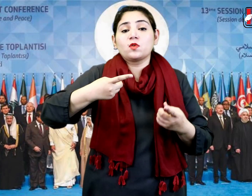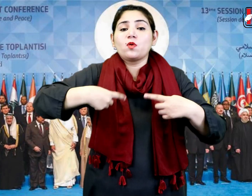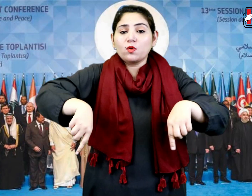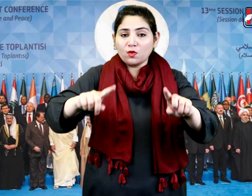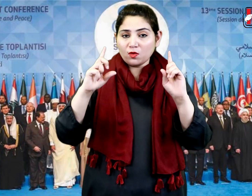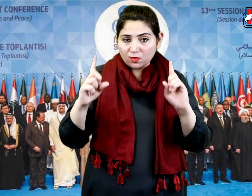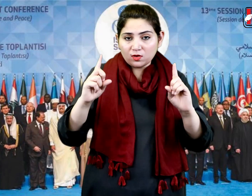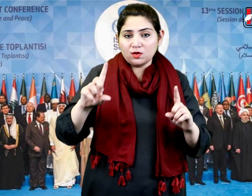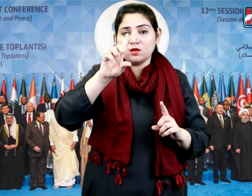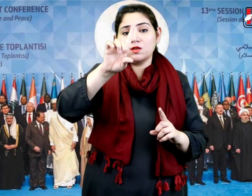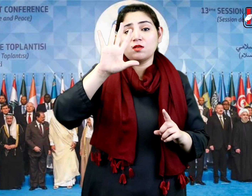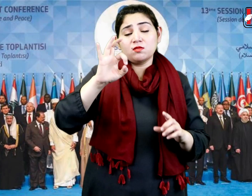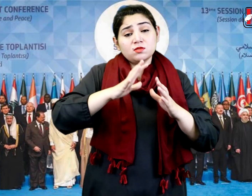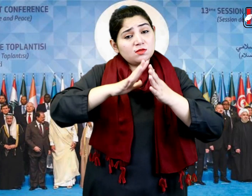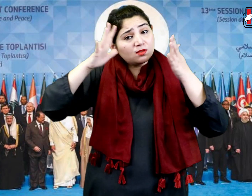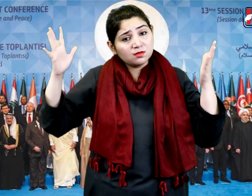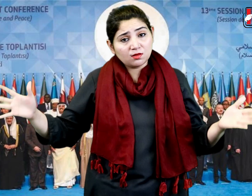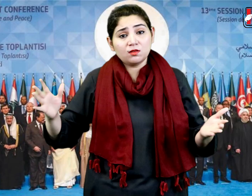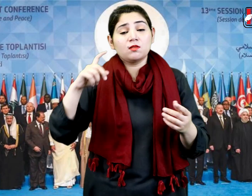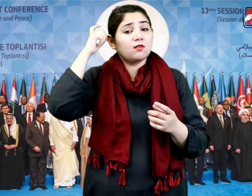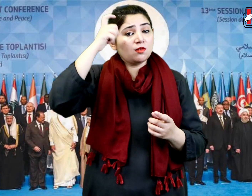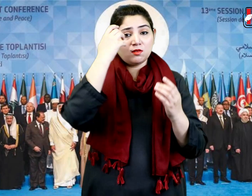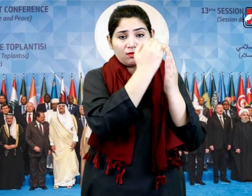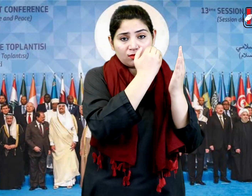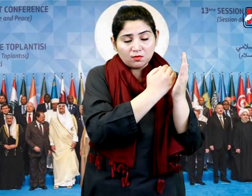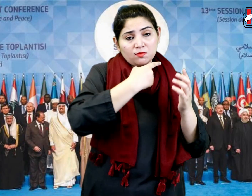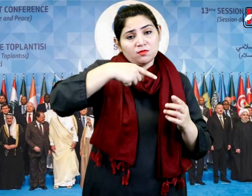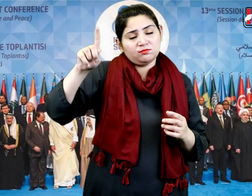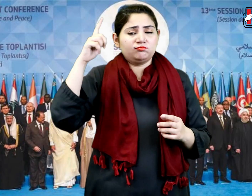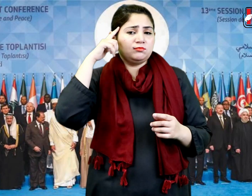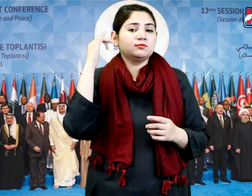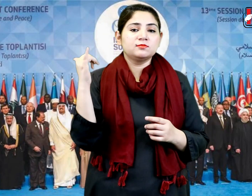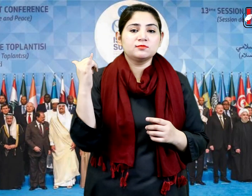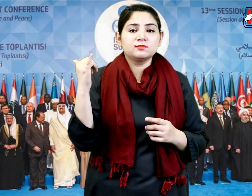The conference is likely to pass more than 150 resolutions.